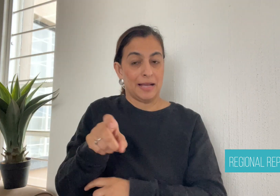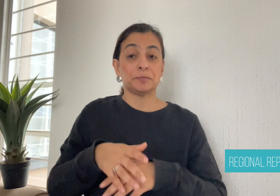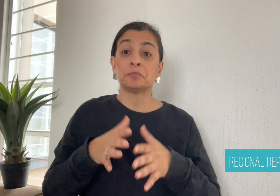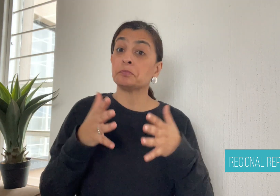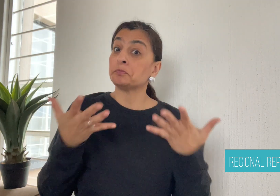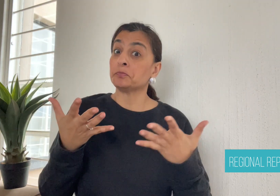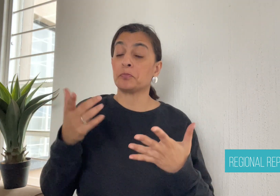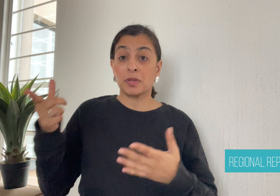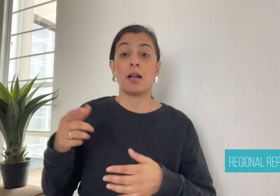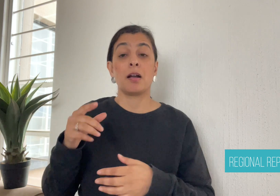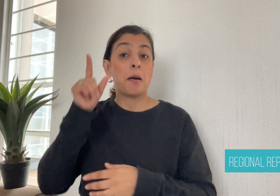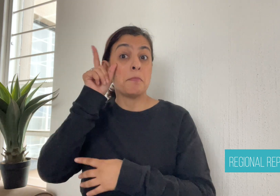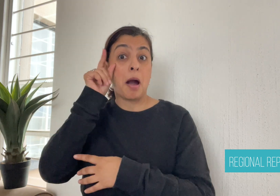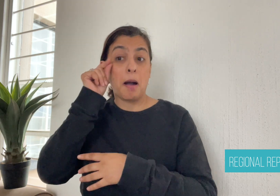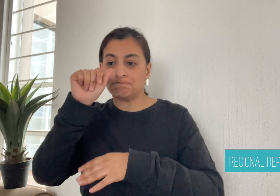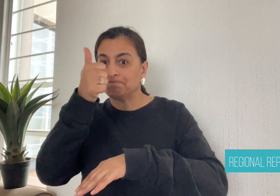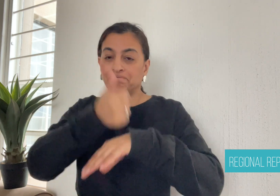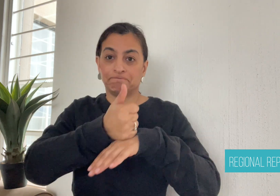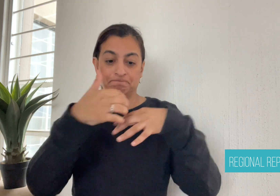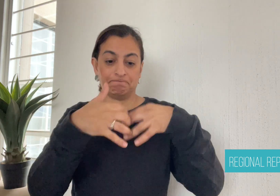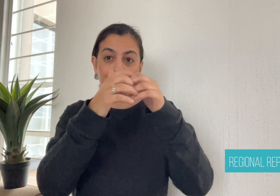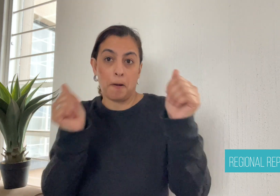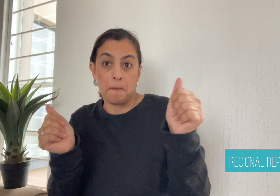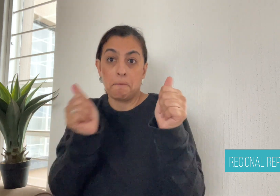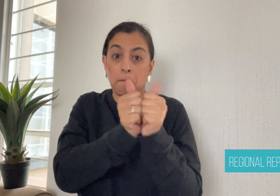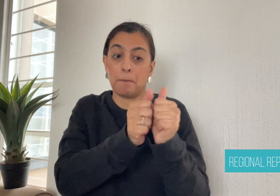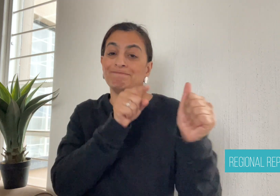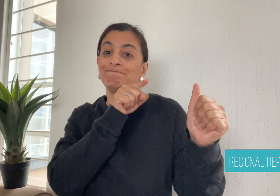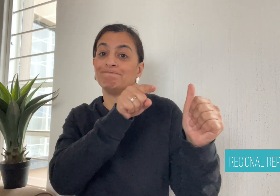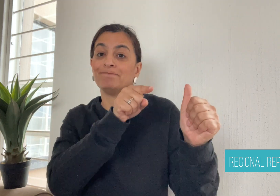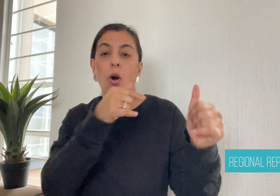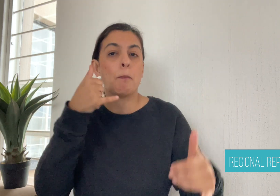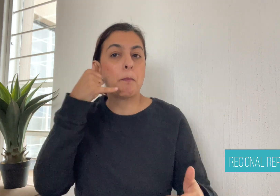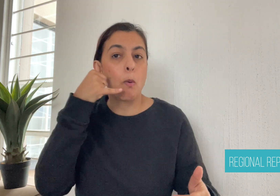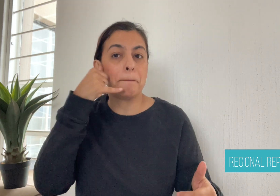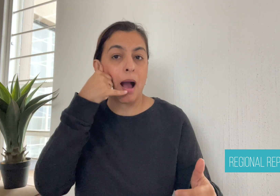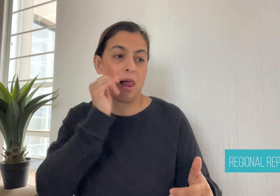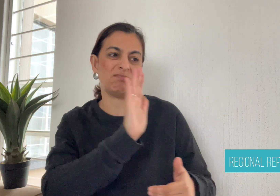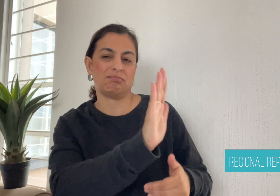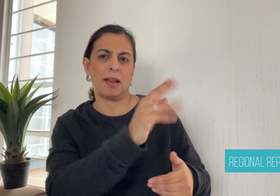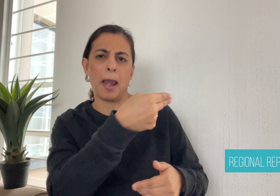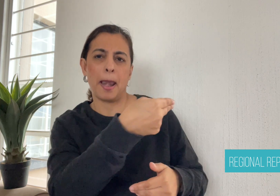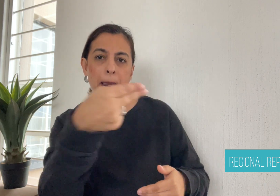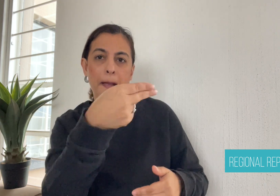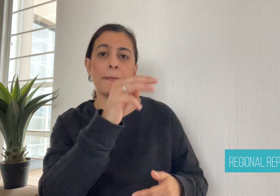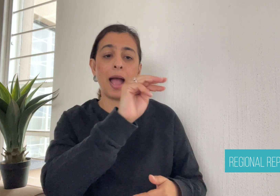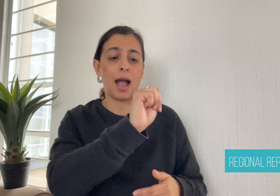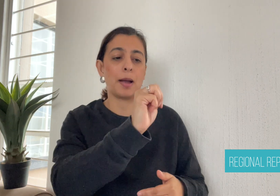licensees to provide a National Relay Service (NRS).